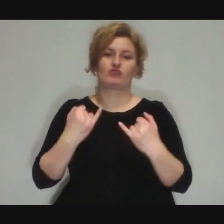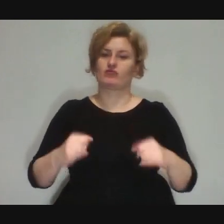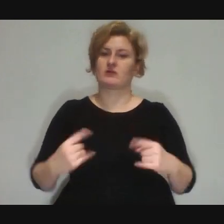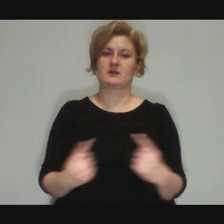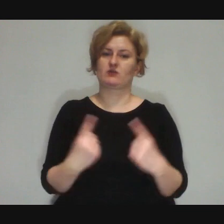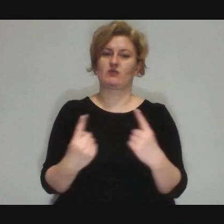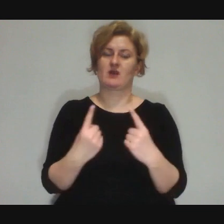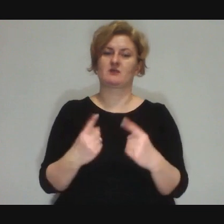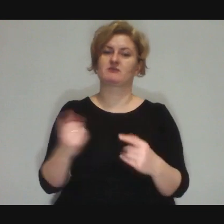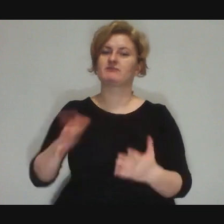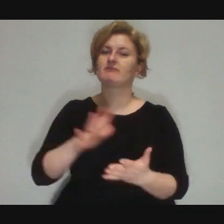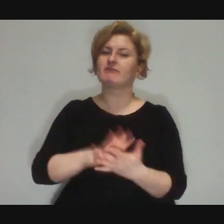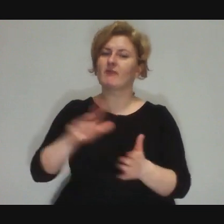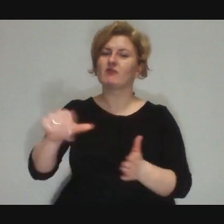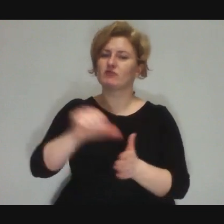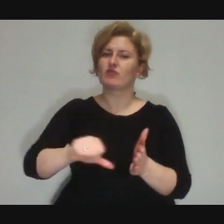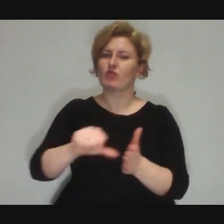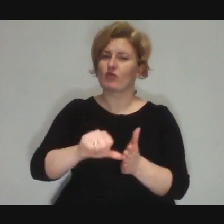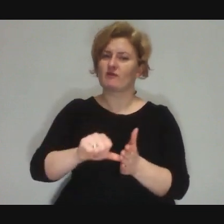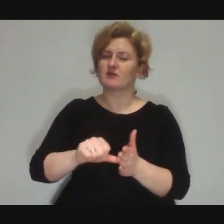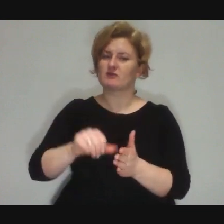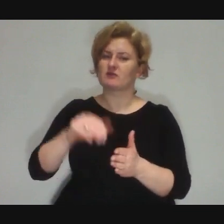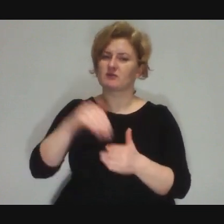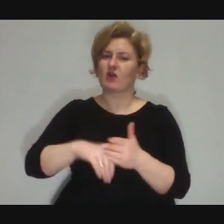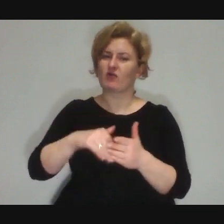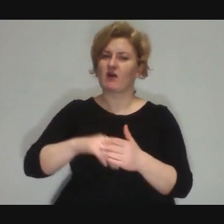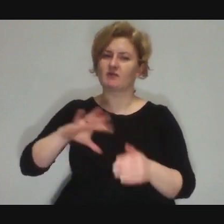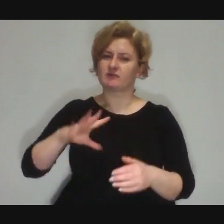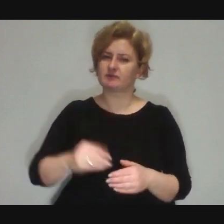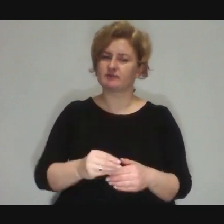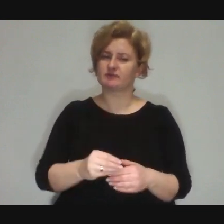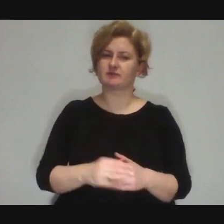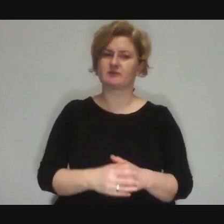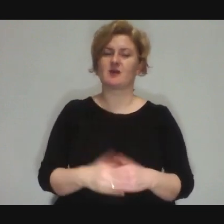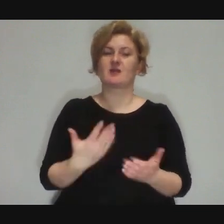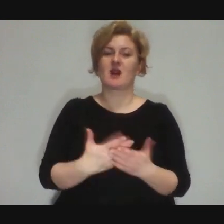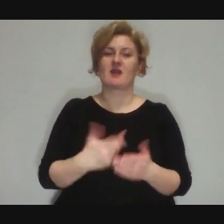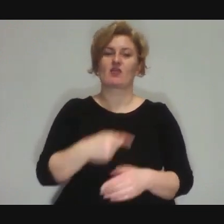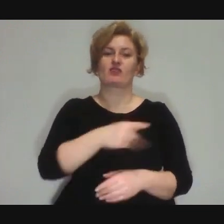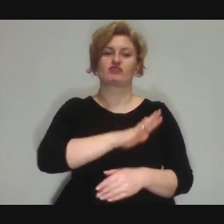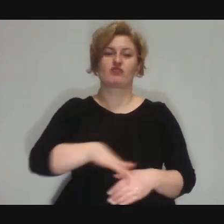and it's no wonder that in this way kids discharge their aggression and frustration...